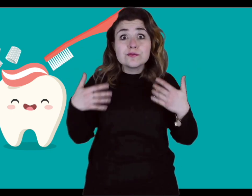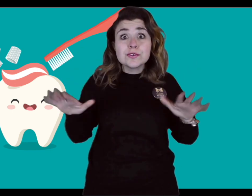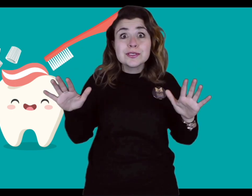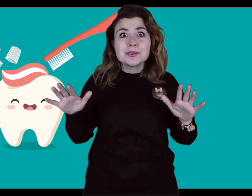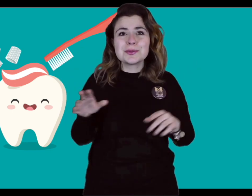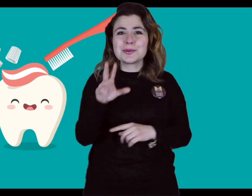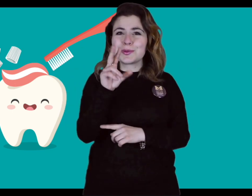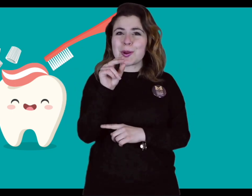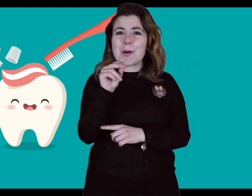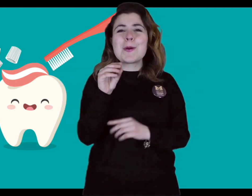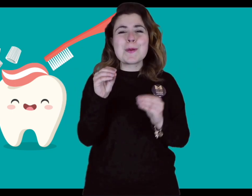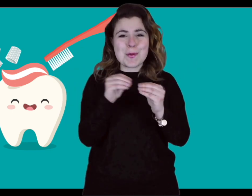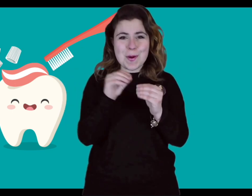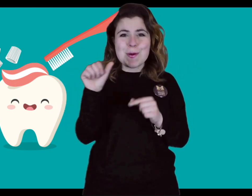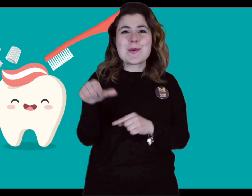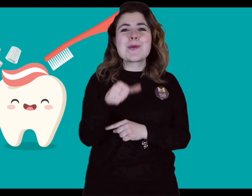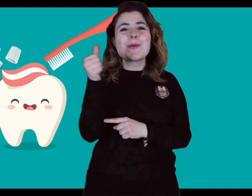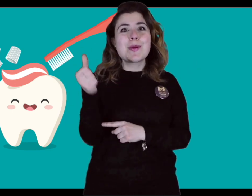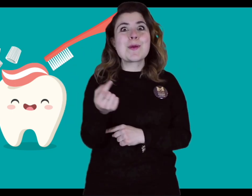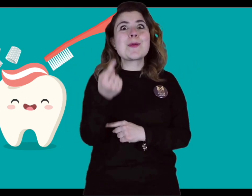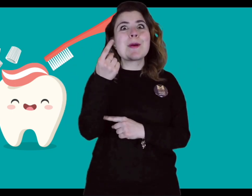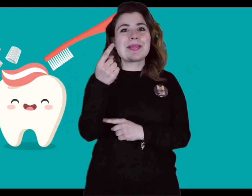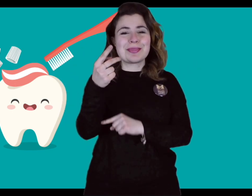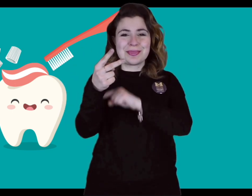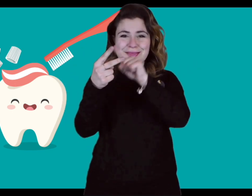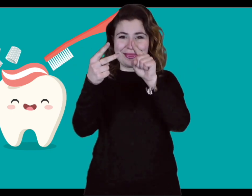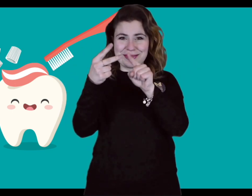We are not done yet - we have another event!